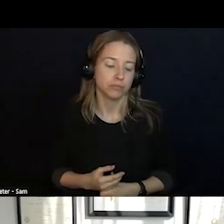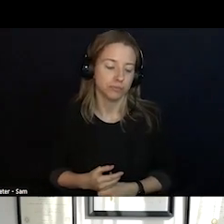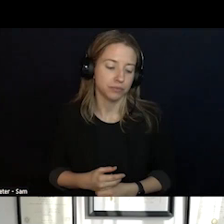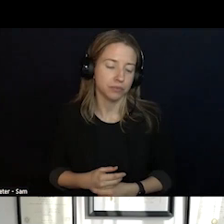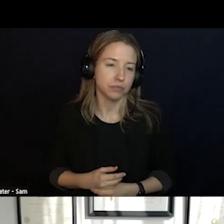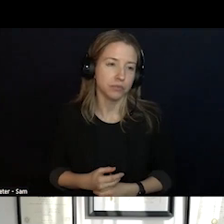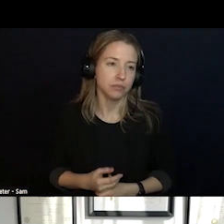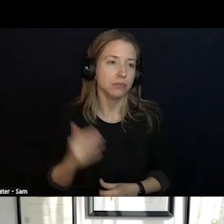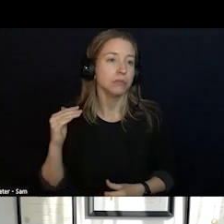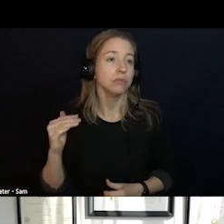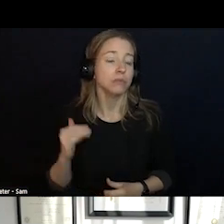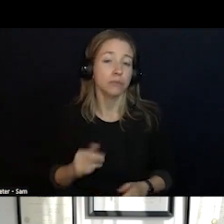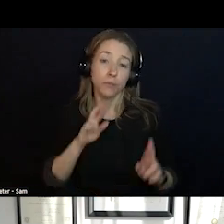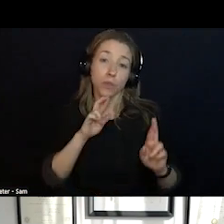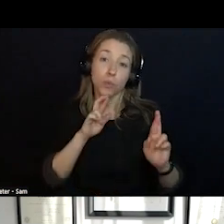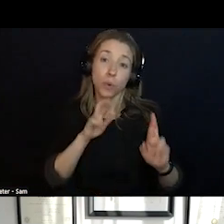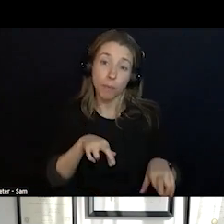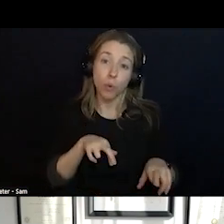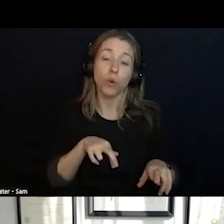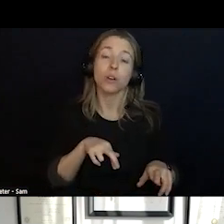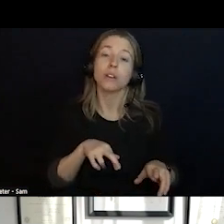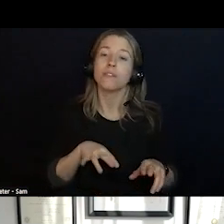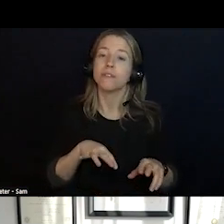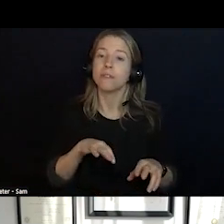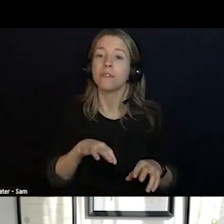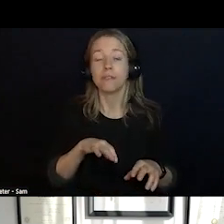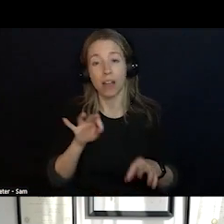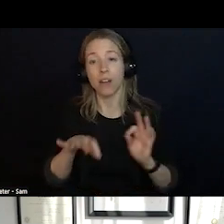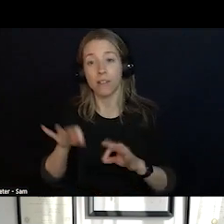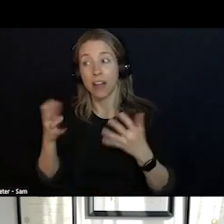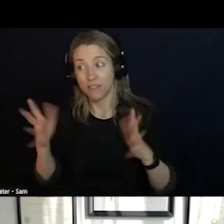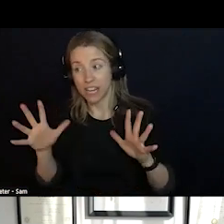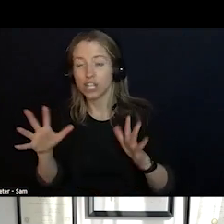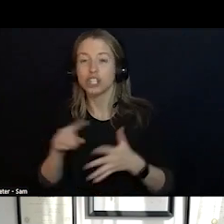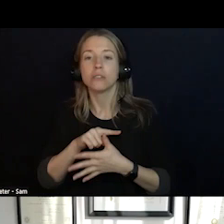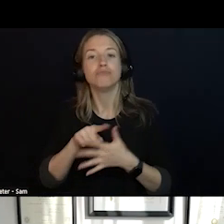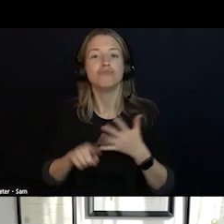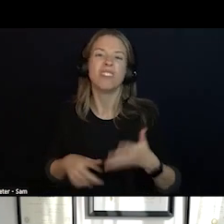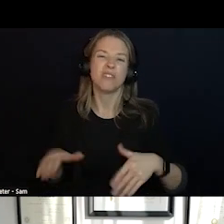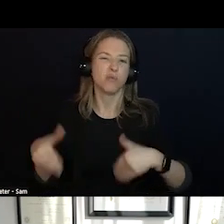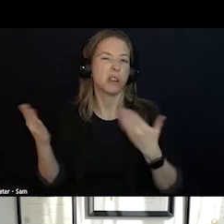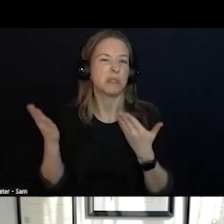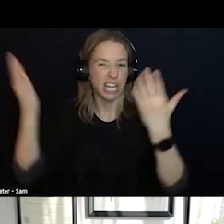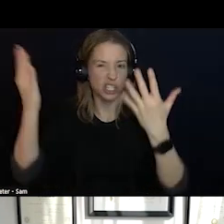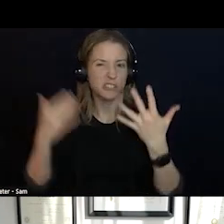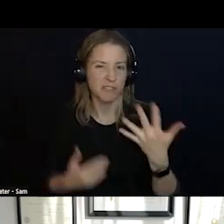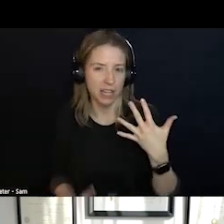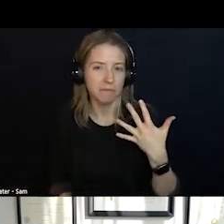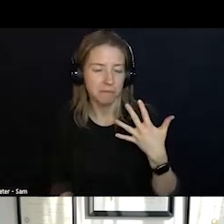SO THE REPORT CAME AWAY WITH FIVE MAJOR RECOMMENDATIONS. ONE IS TO CONVENE FORUMS ON SERVICES.